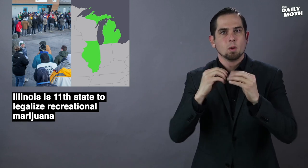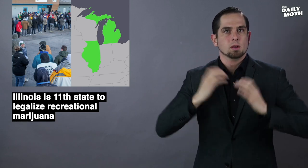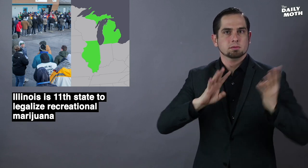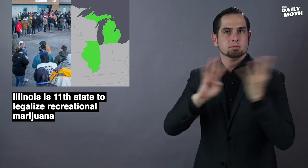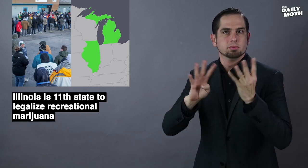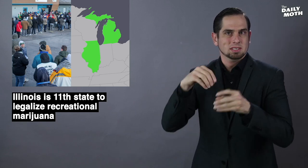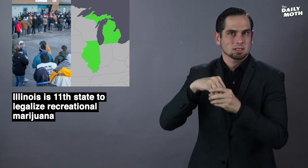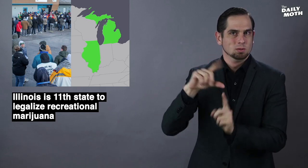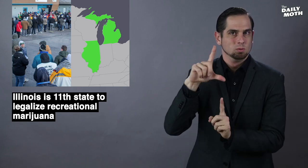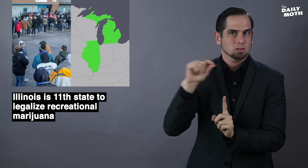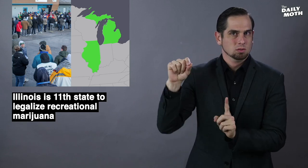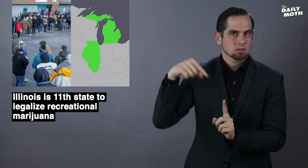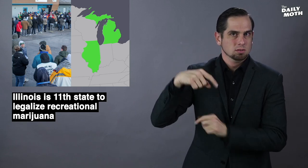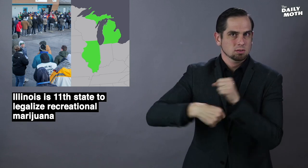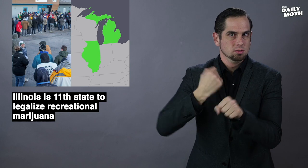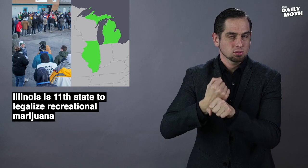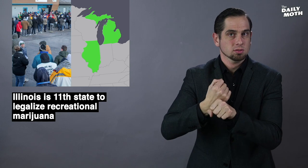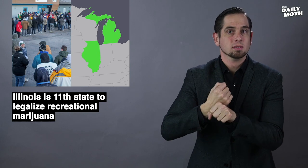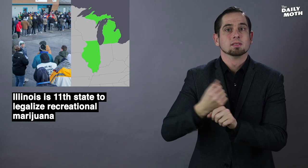welcome customers in 2020.